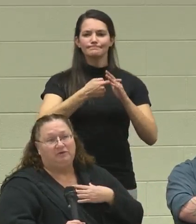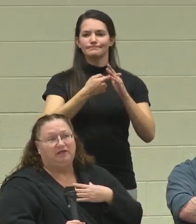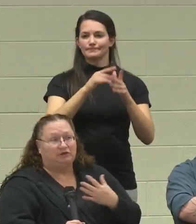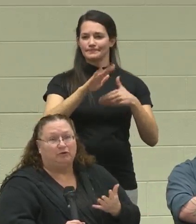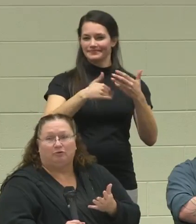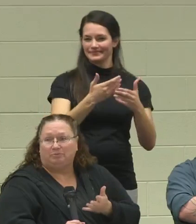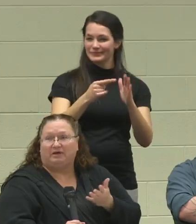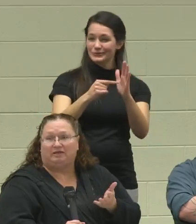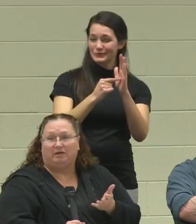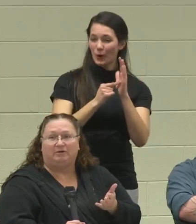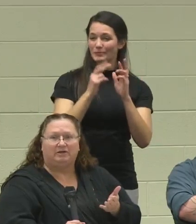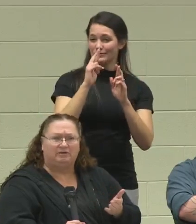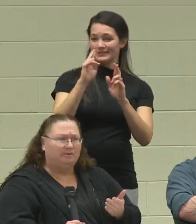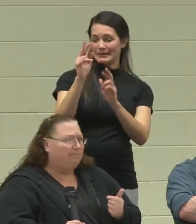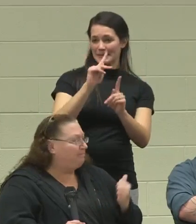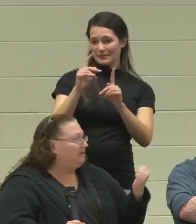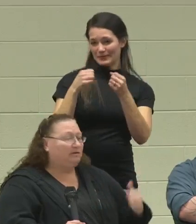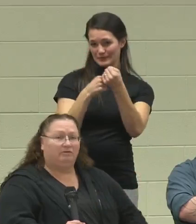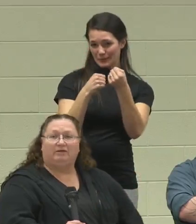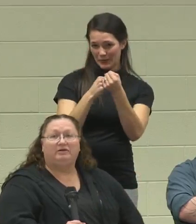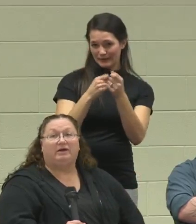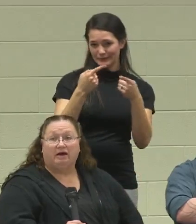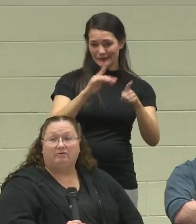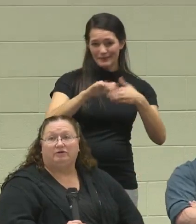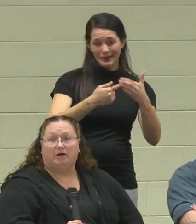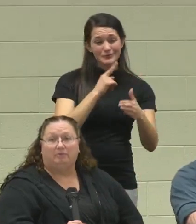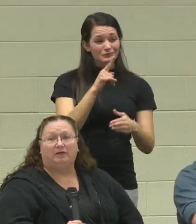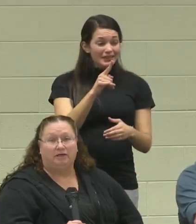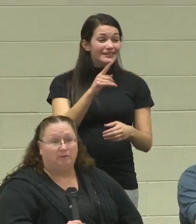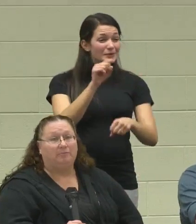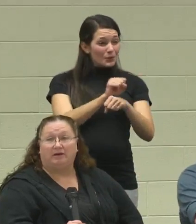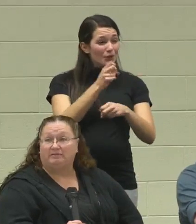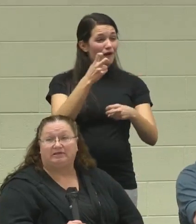To me that showing respect to them, because they did a heck of a job getting him up on that step,